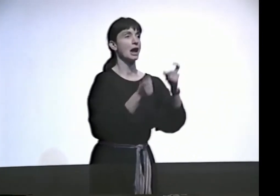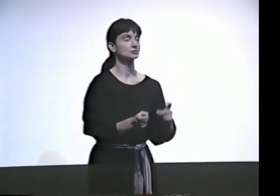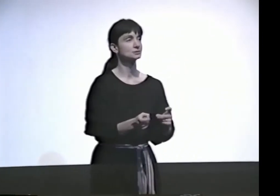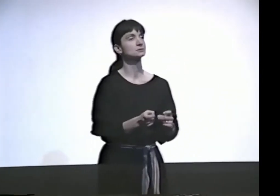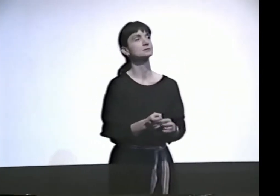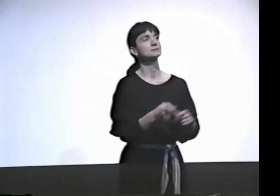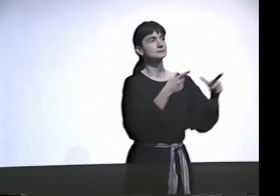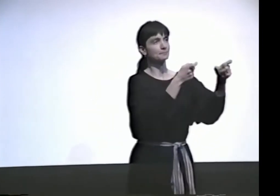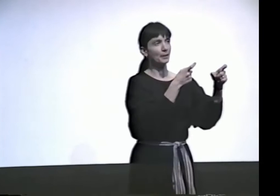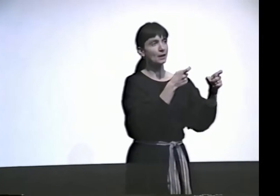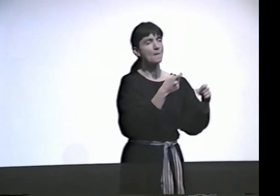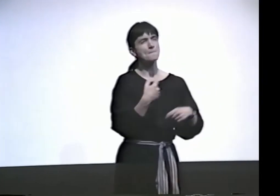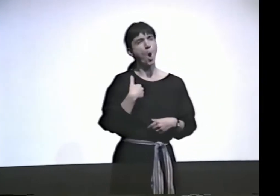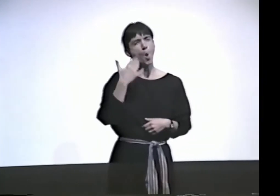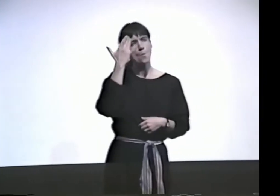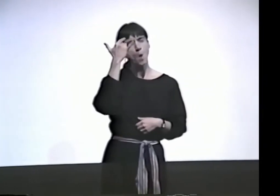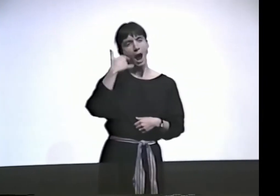I LIKE TO CHANGE SPEEDS.